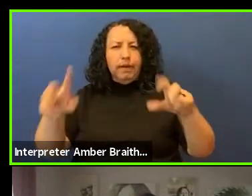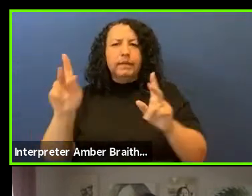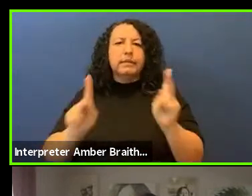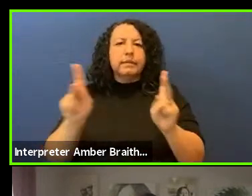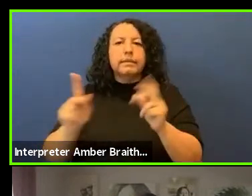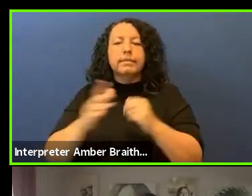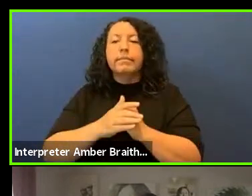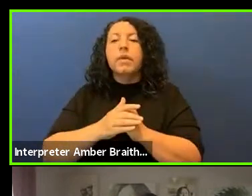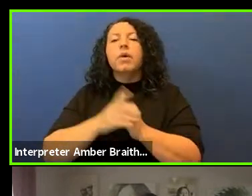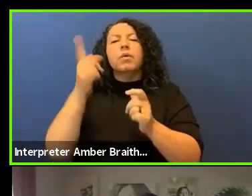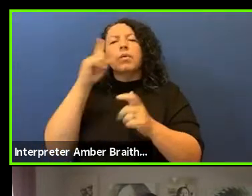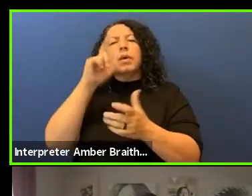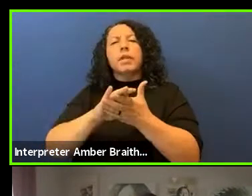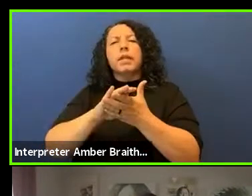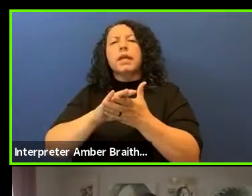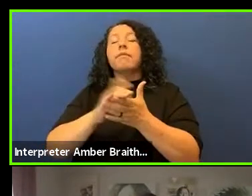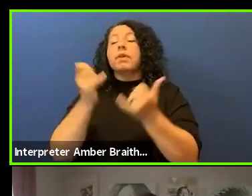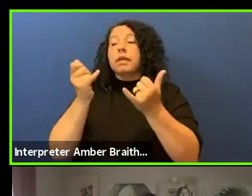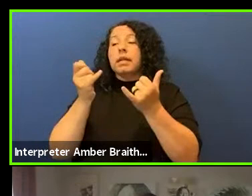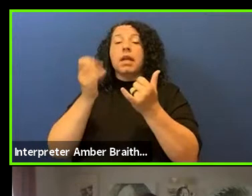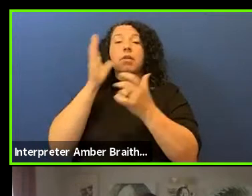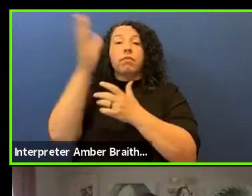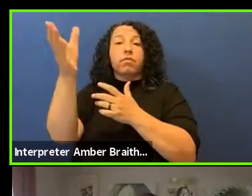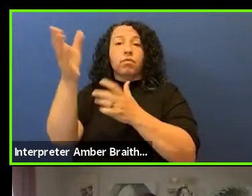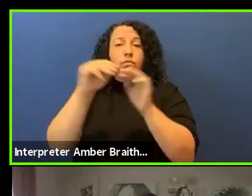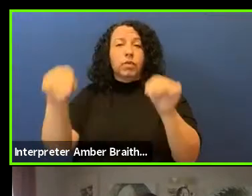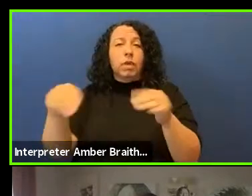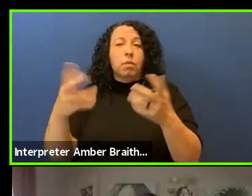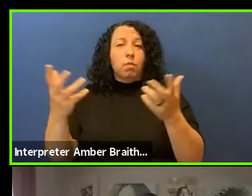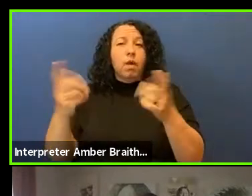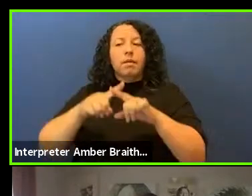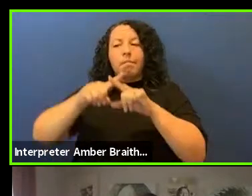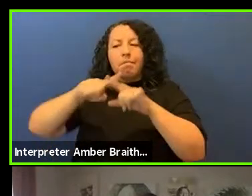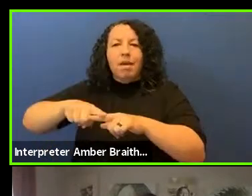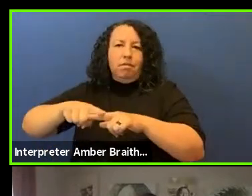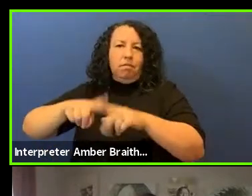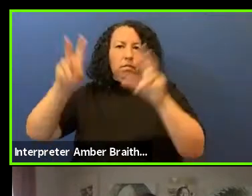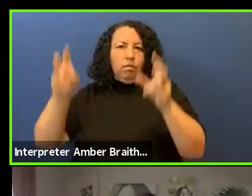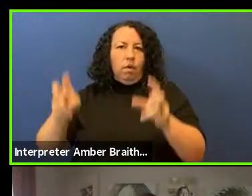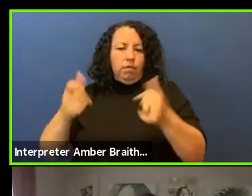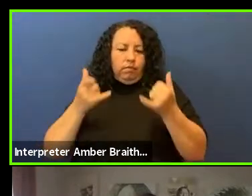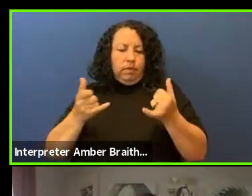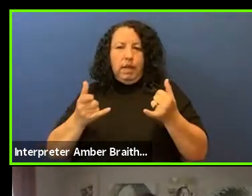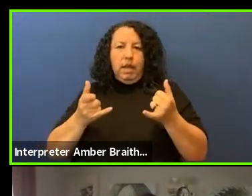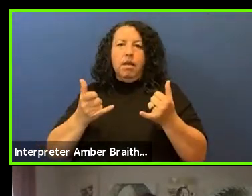depends on reckoning with the topics of today's conversation, and hence the title of our panel.